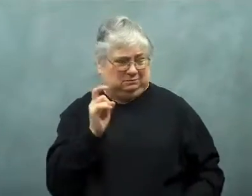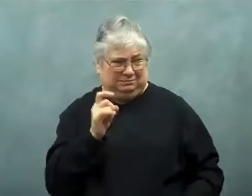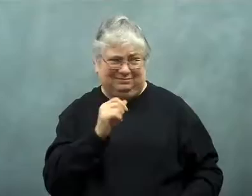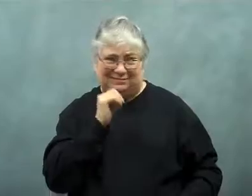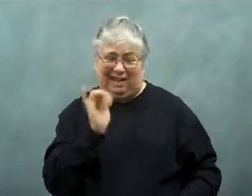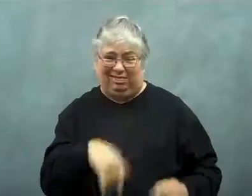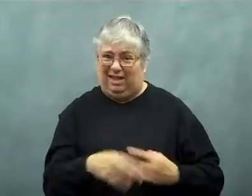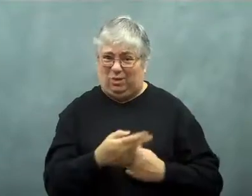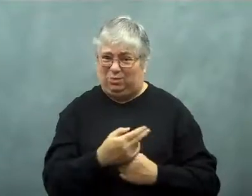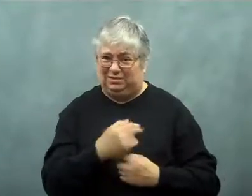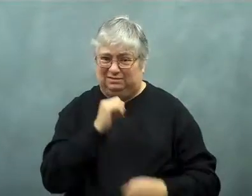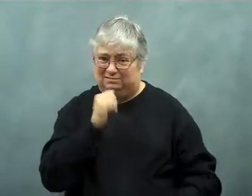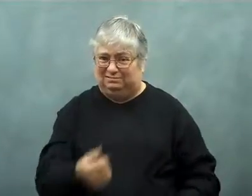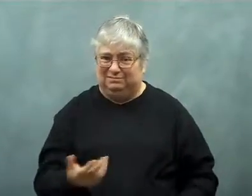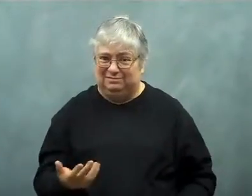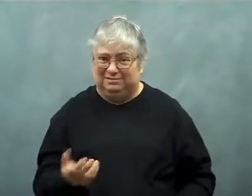I was puzzled. This certainly wasn't the hotel.